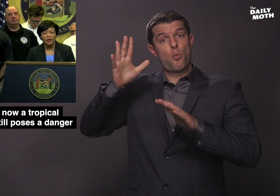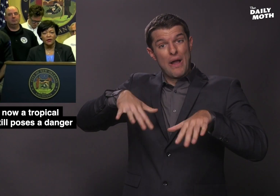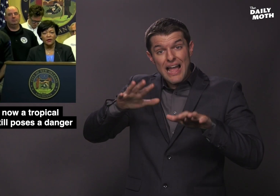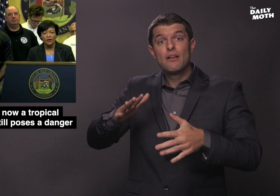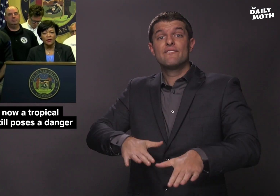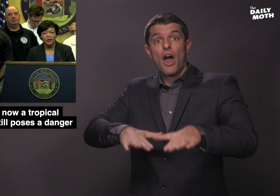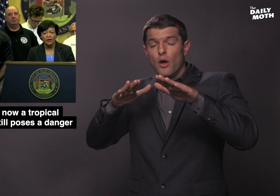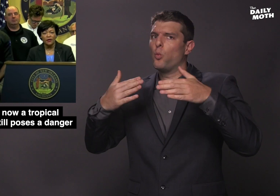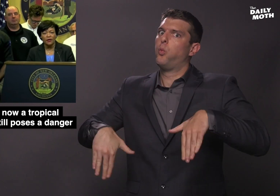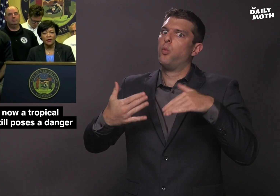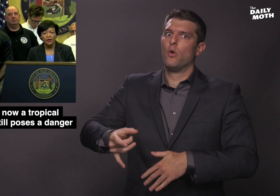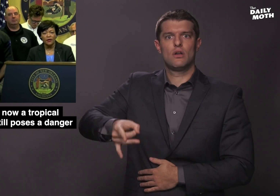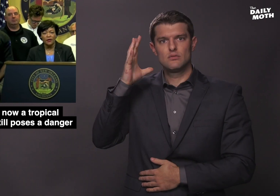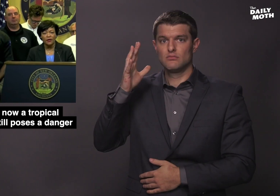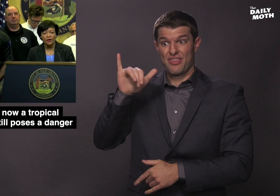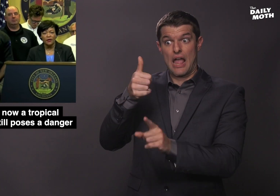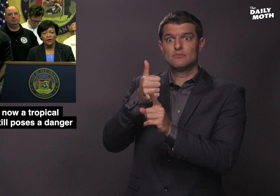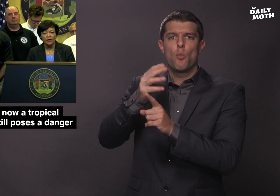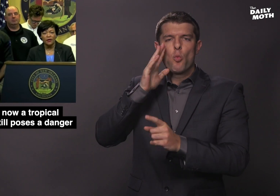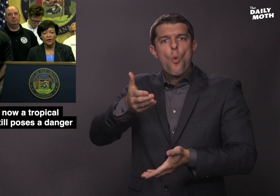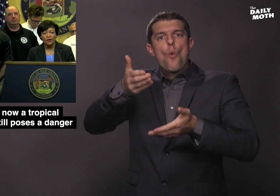because they were afraid that a severe rain would have